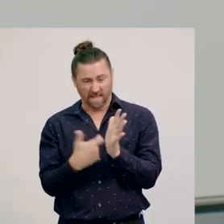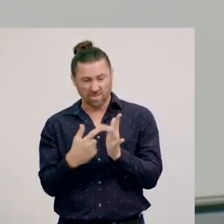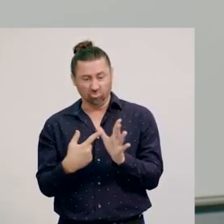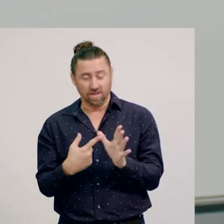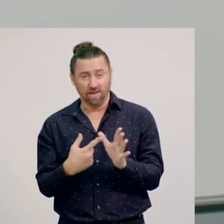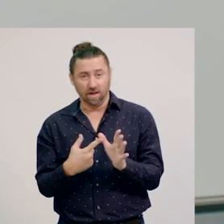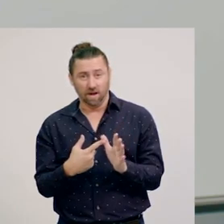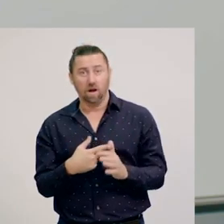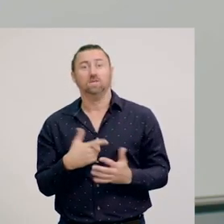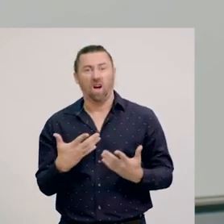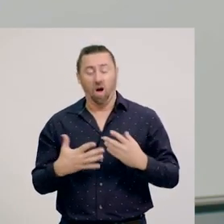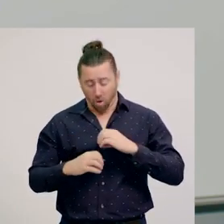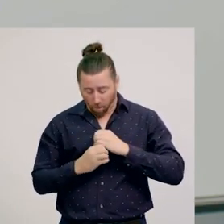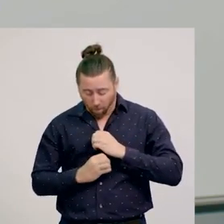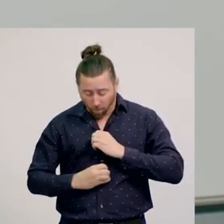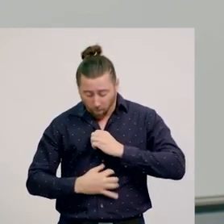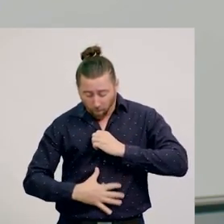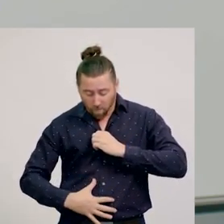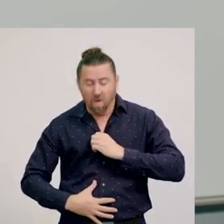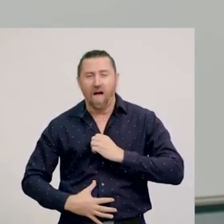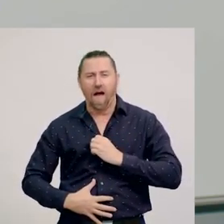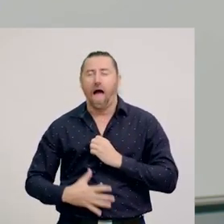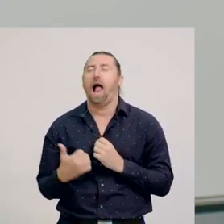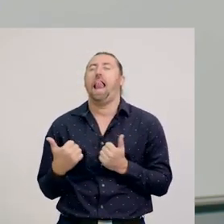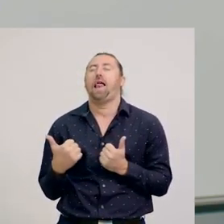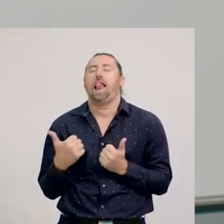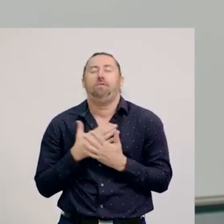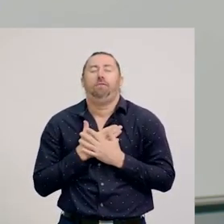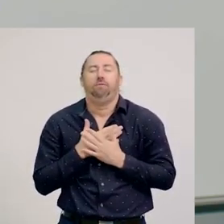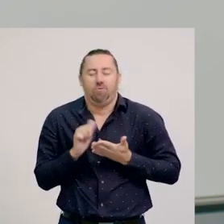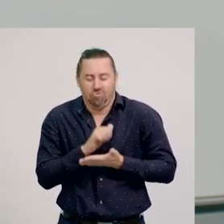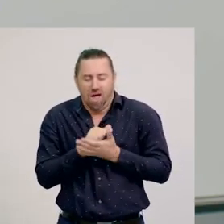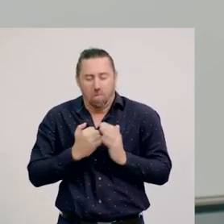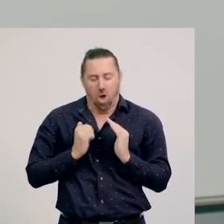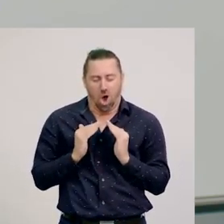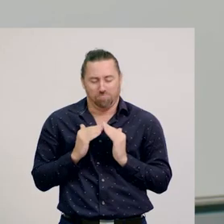the human digestive tract provides a suitable home for the bacteria.